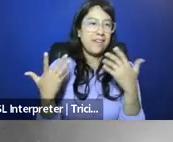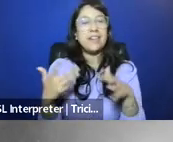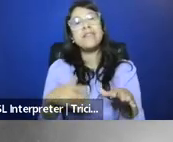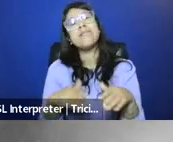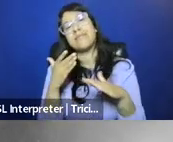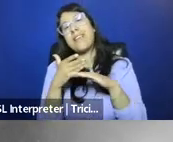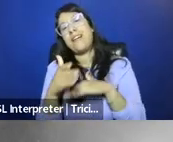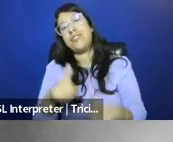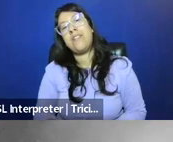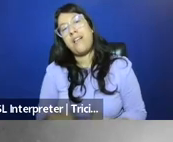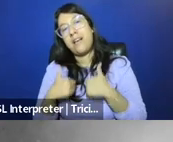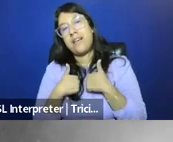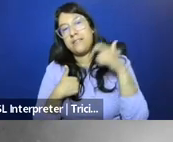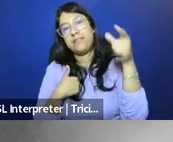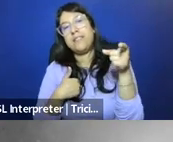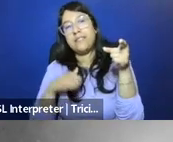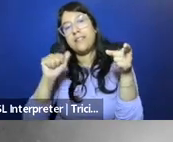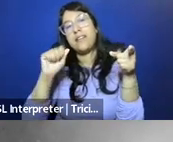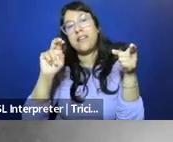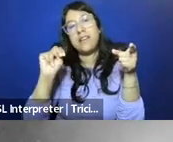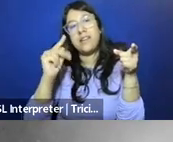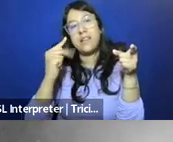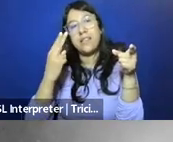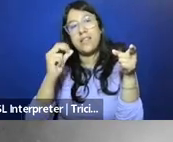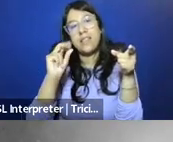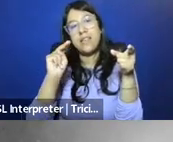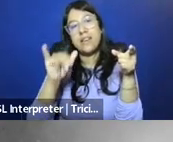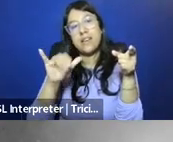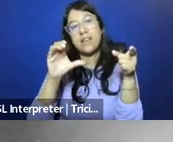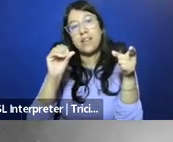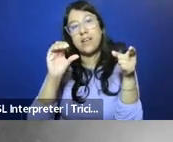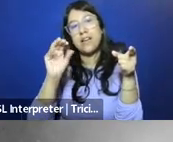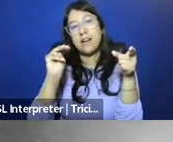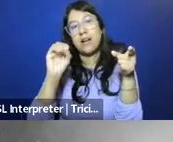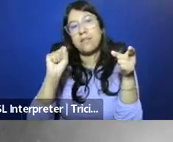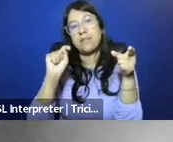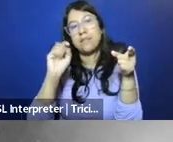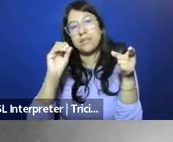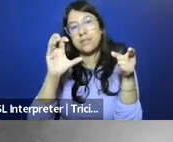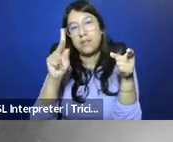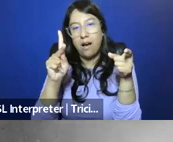on The Afterlife of Anthony Comstock. My name is Kendra Albert, I'm the Director